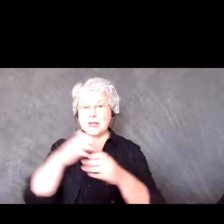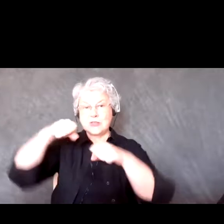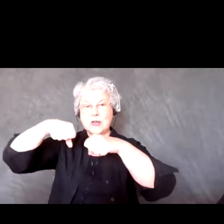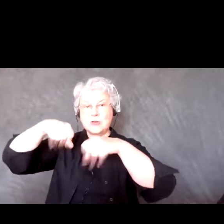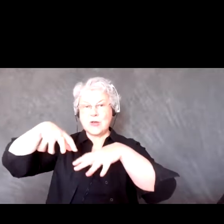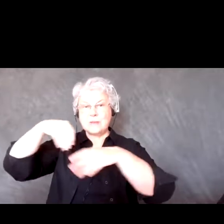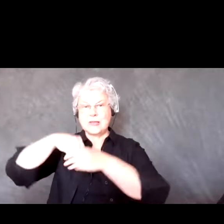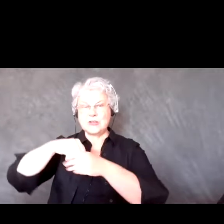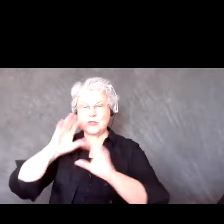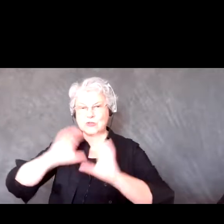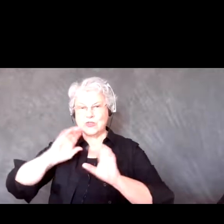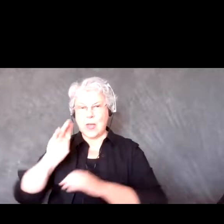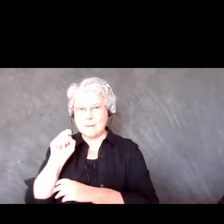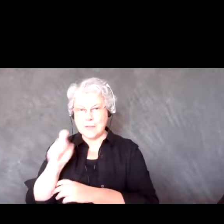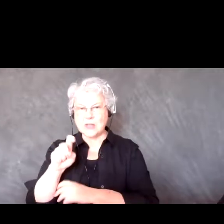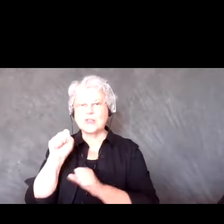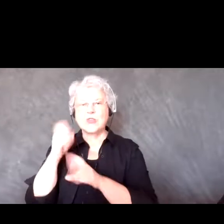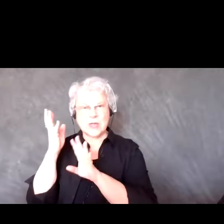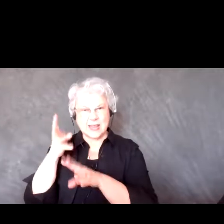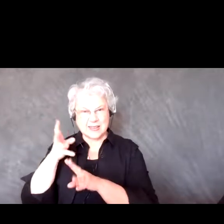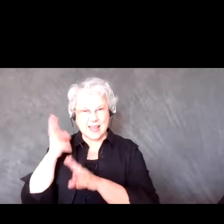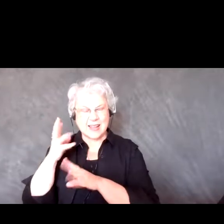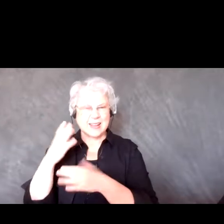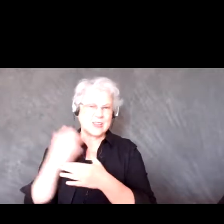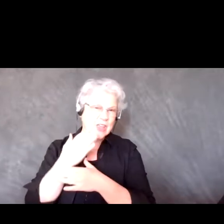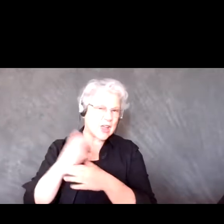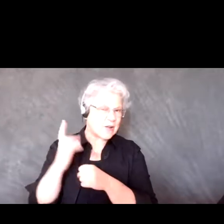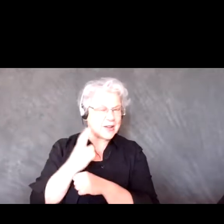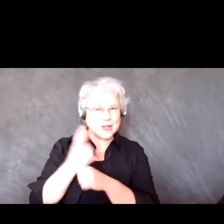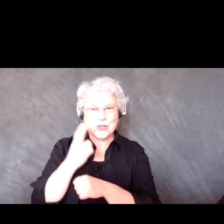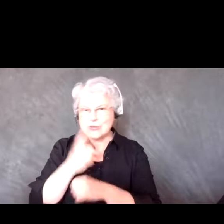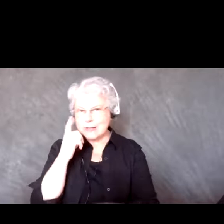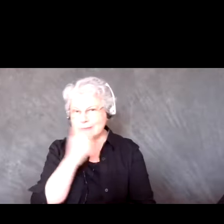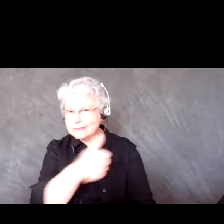like to download it, keep it, share it, use it. It's public information.